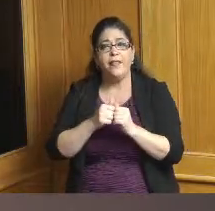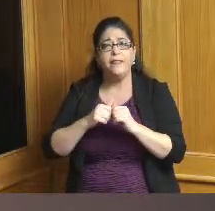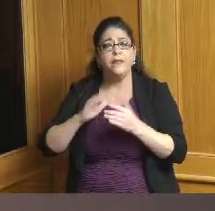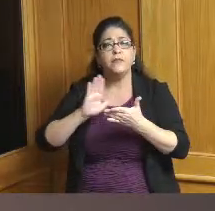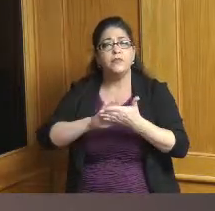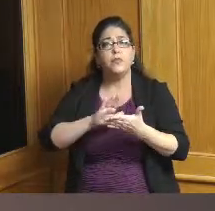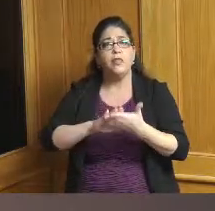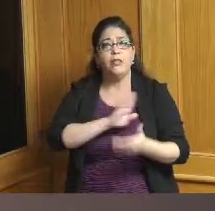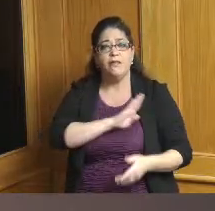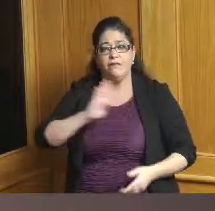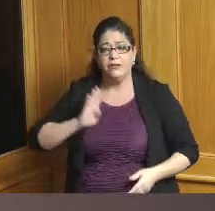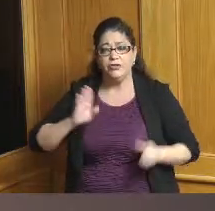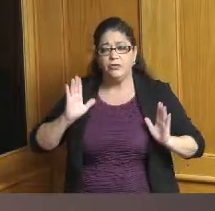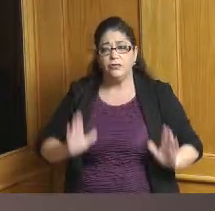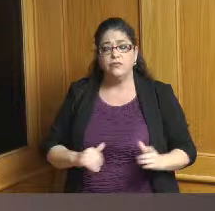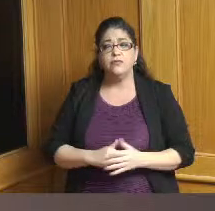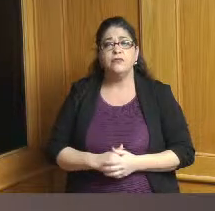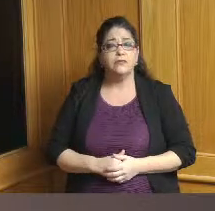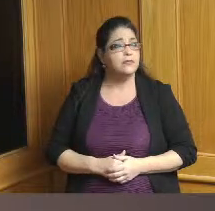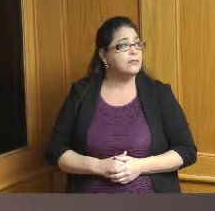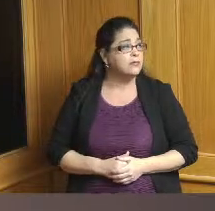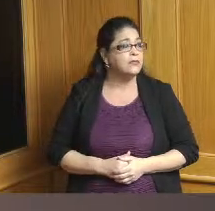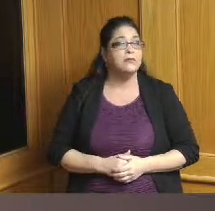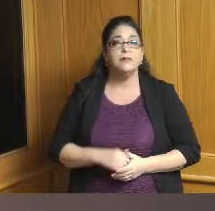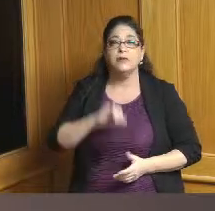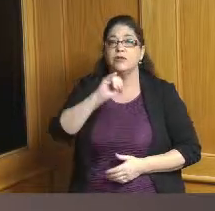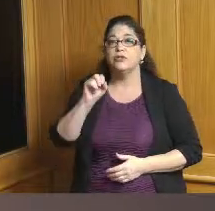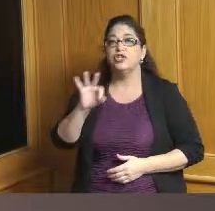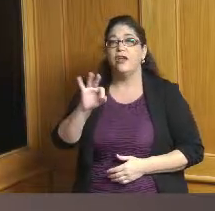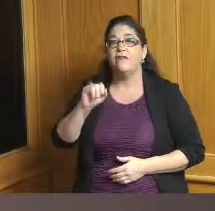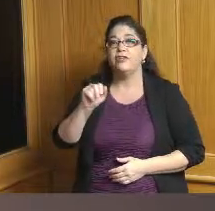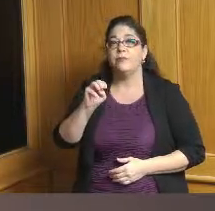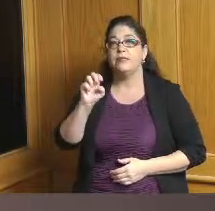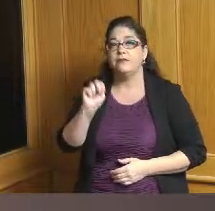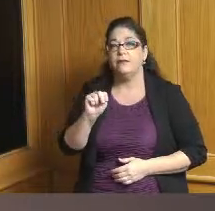so Jeff Jacobs Evans actually met with our school superintendent and